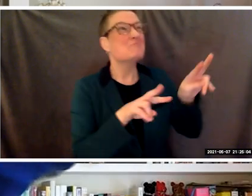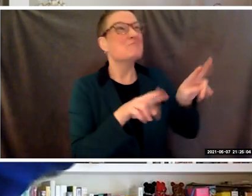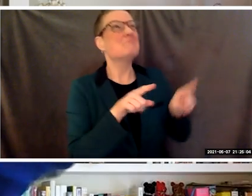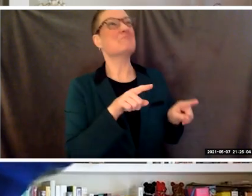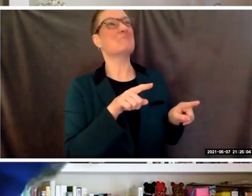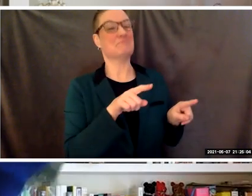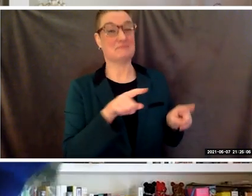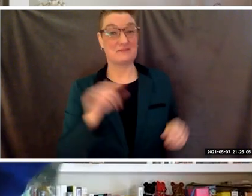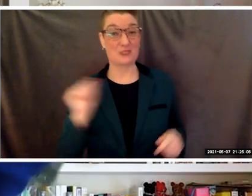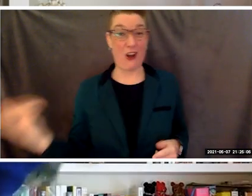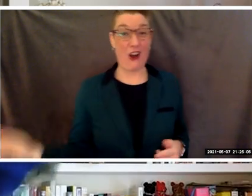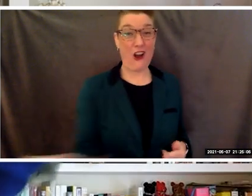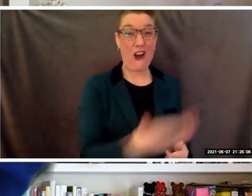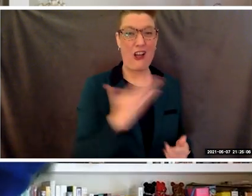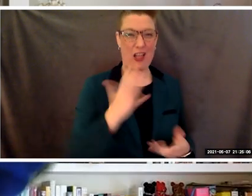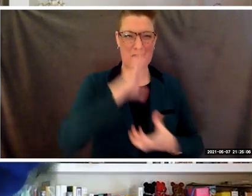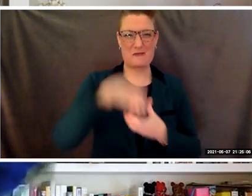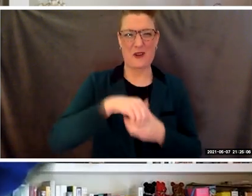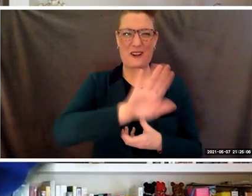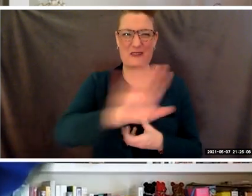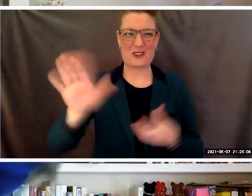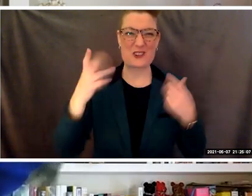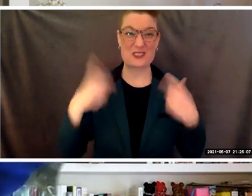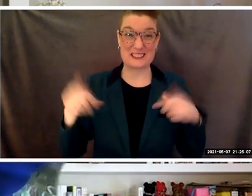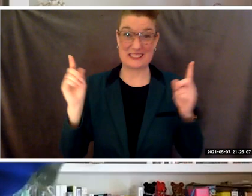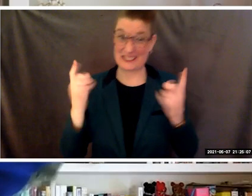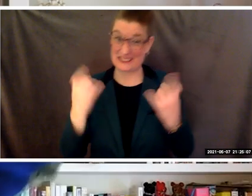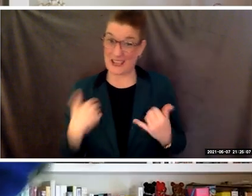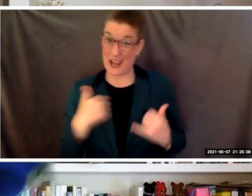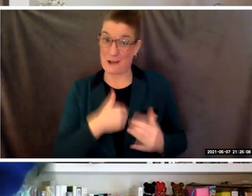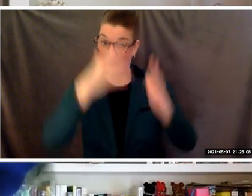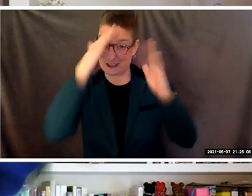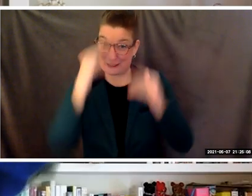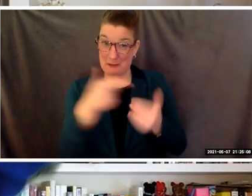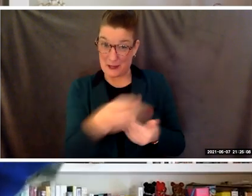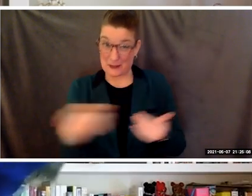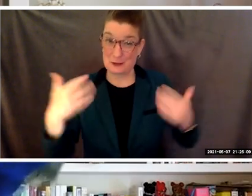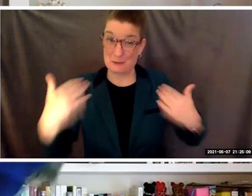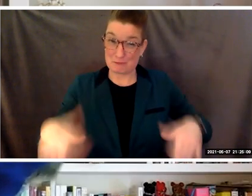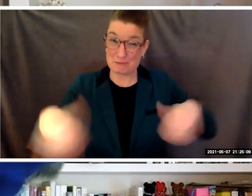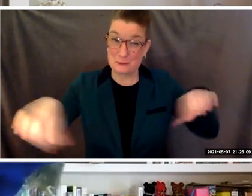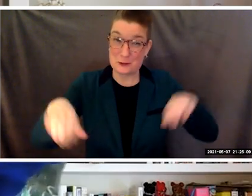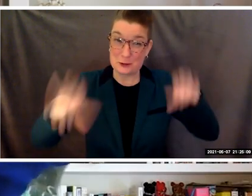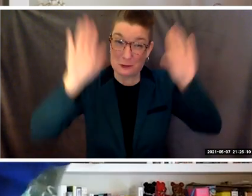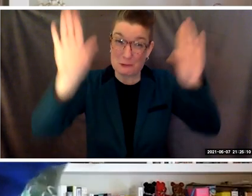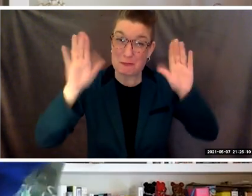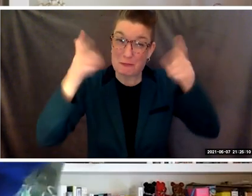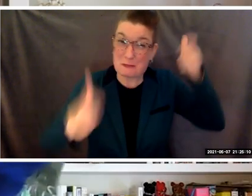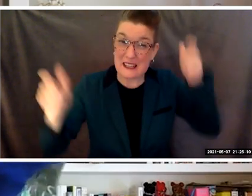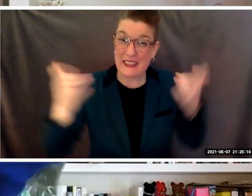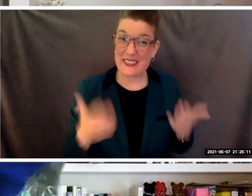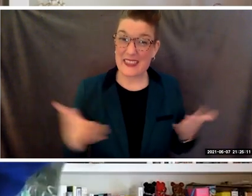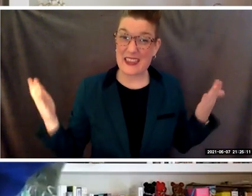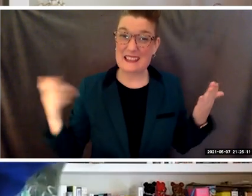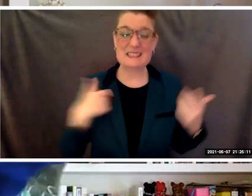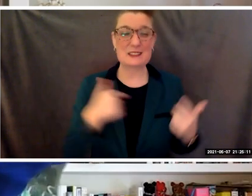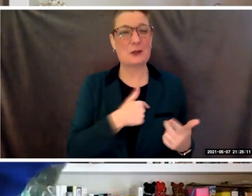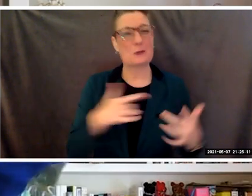and we expect great things from you. We are proud to have contributed and helping you reach this milestone,